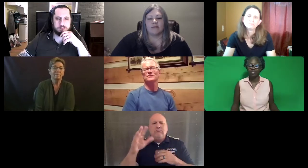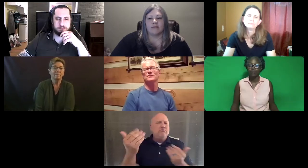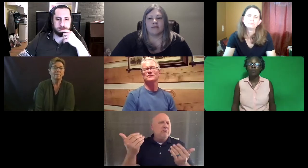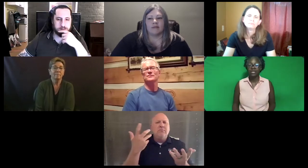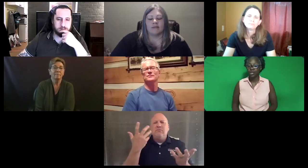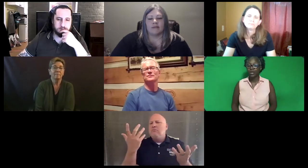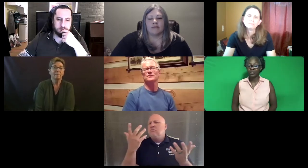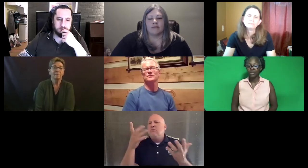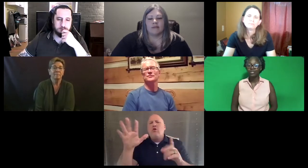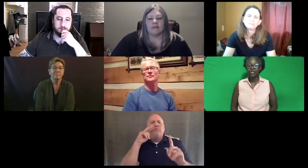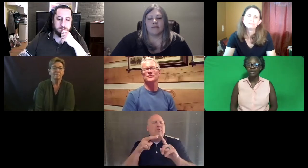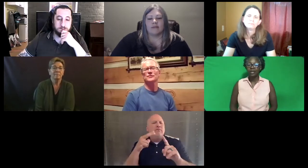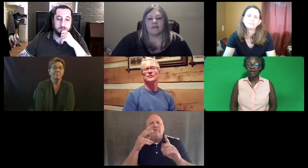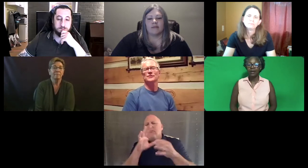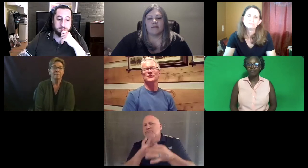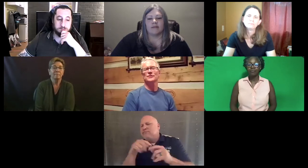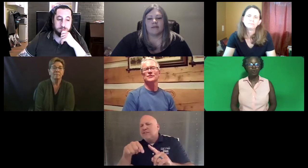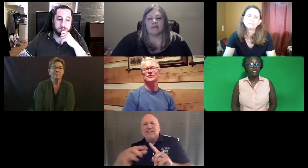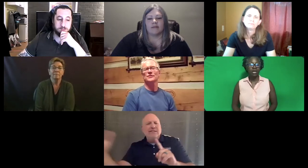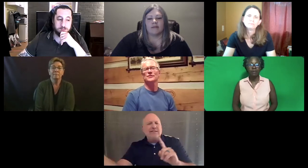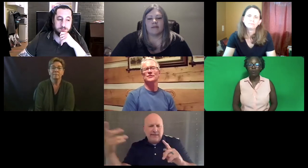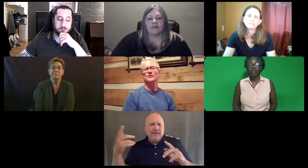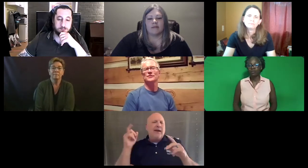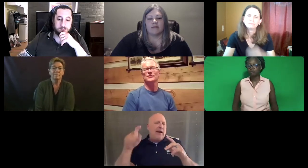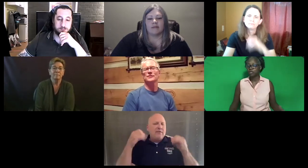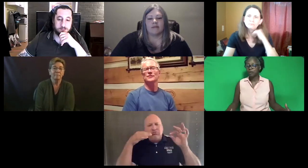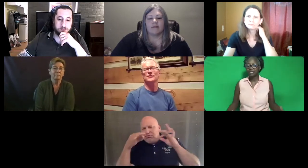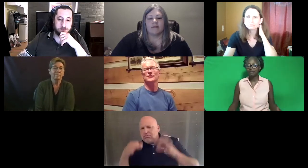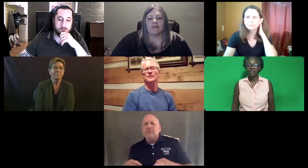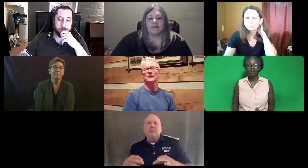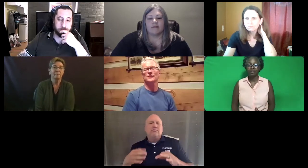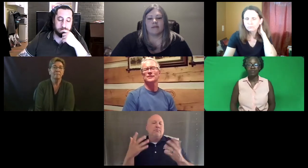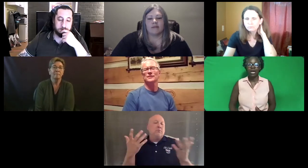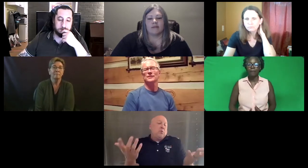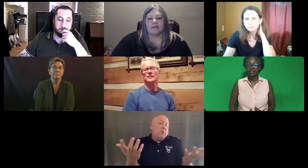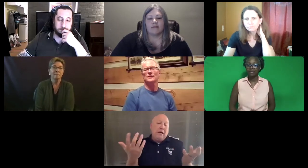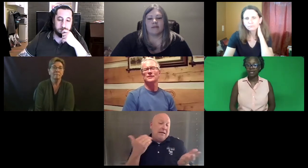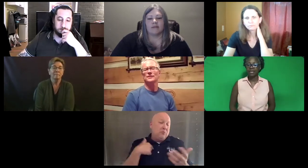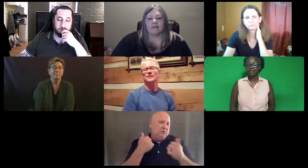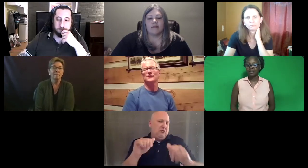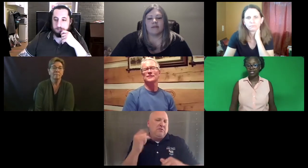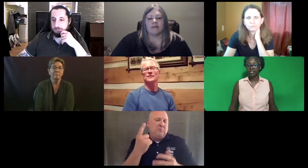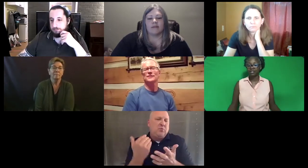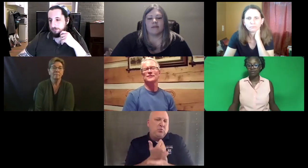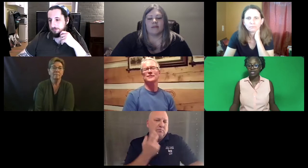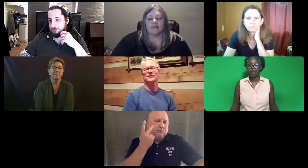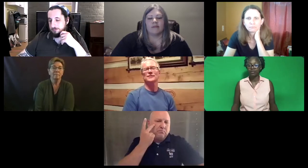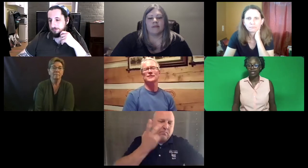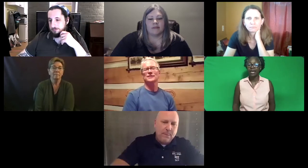Some open-ended questions. Where we talk about what their perspective is on certain topics. And they get a chance to expound on that.